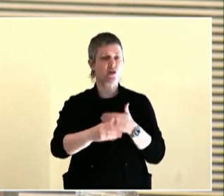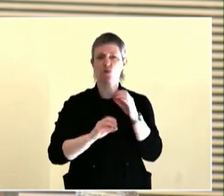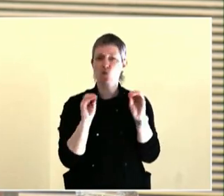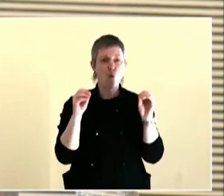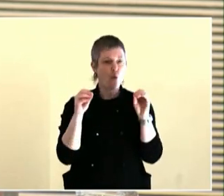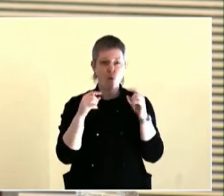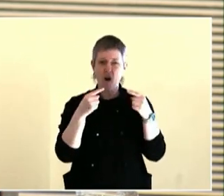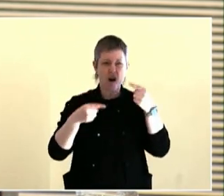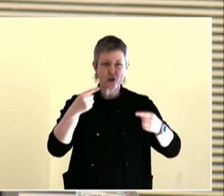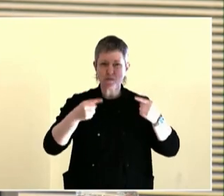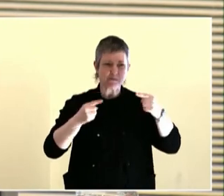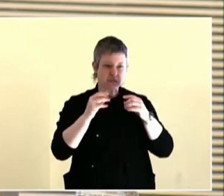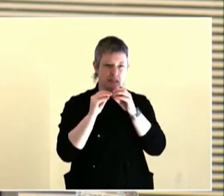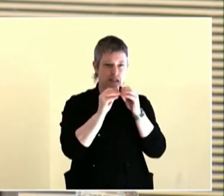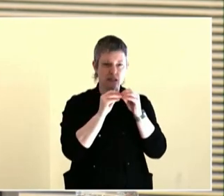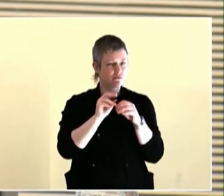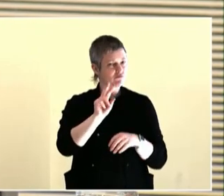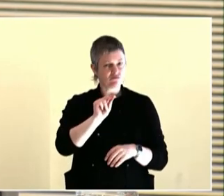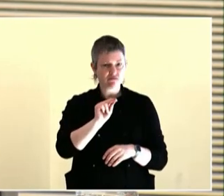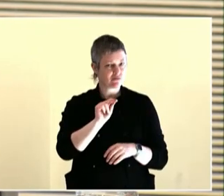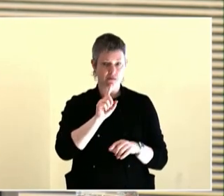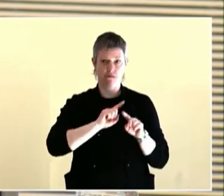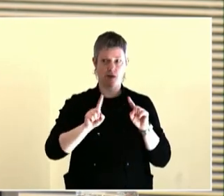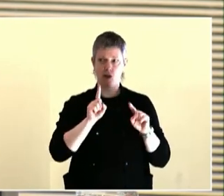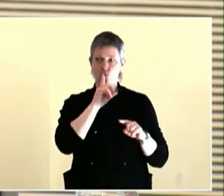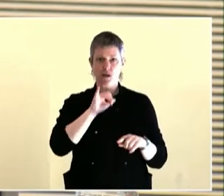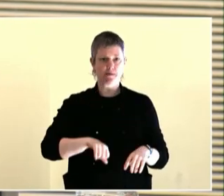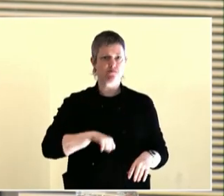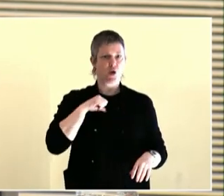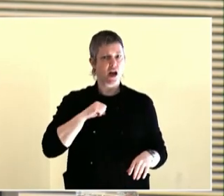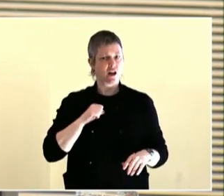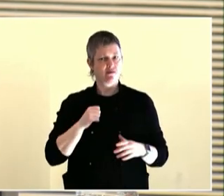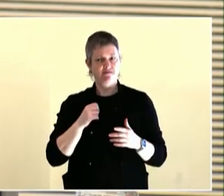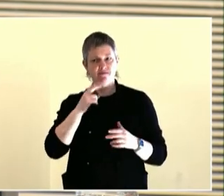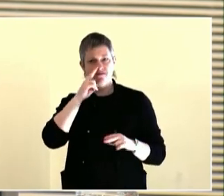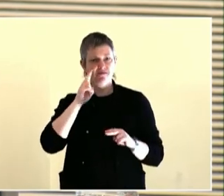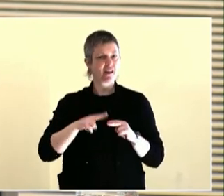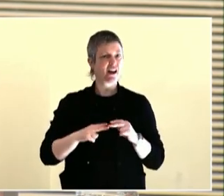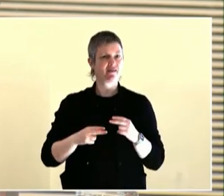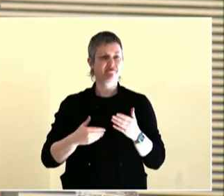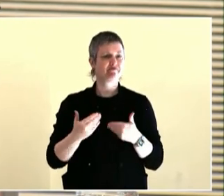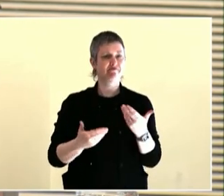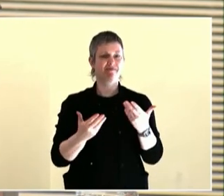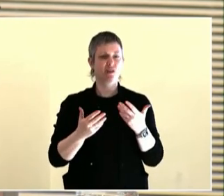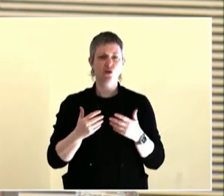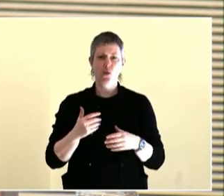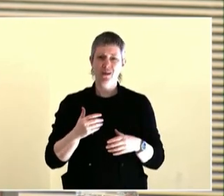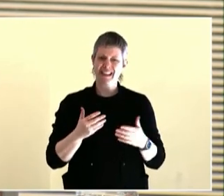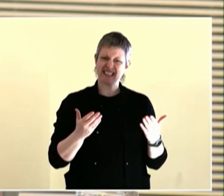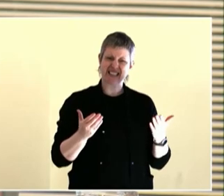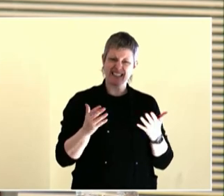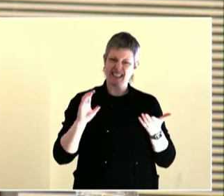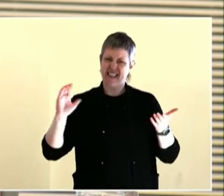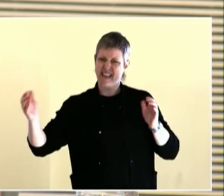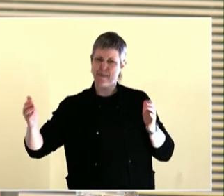talked to the councilors and said, this is what we need, this is what we're thinking about,